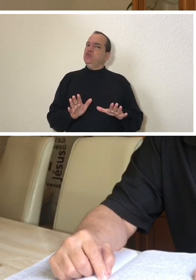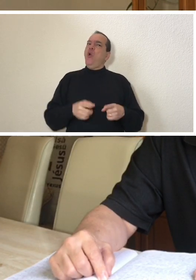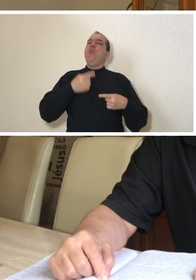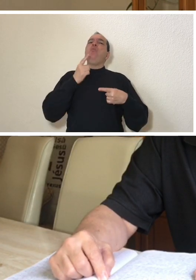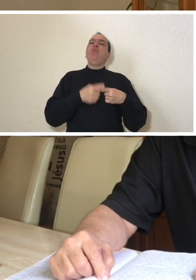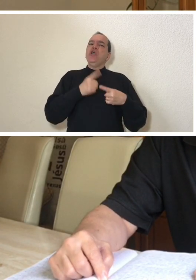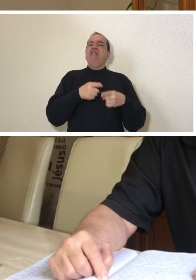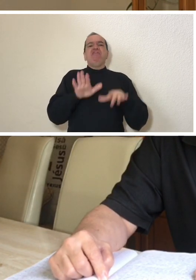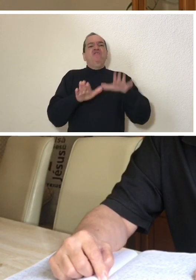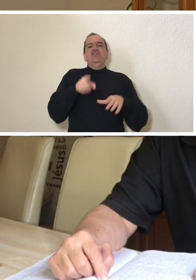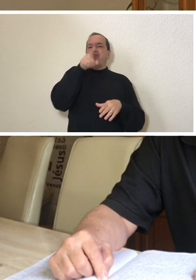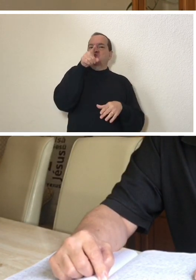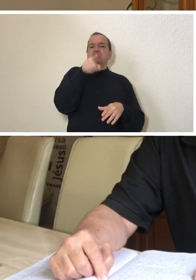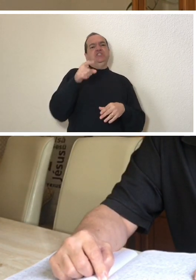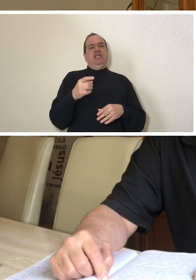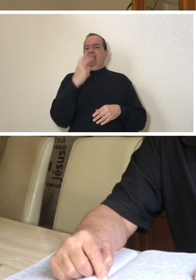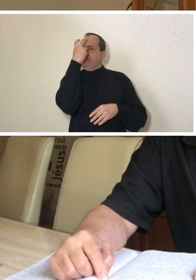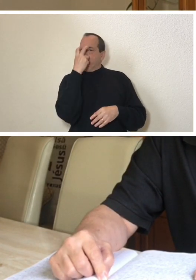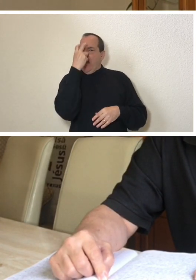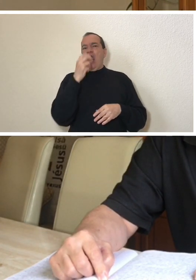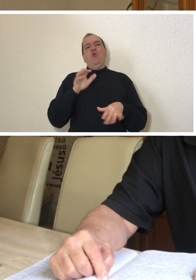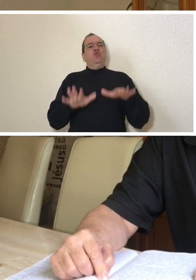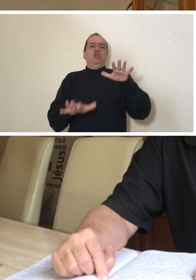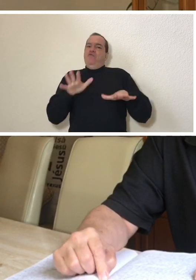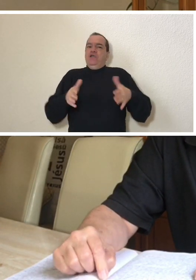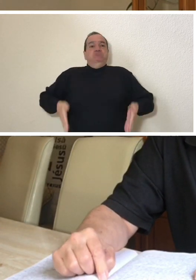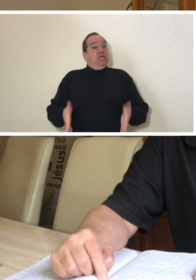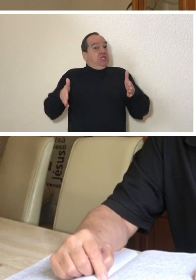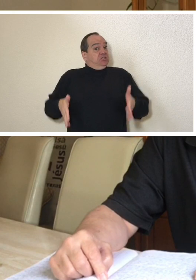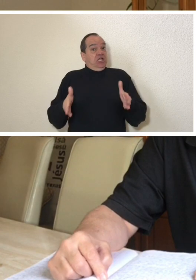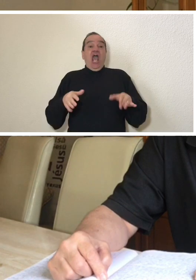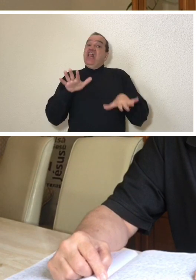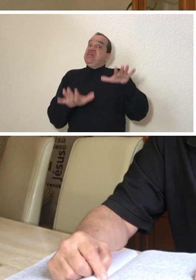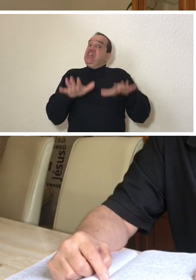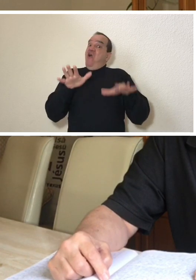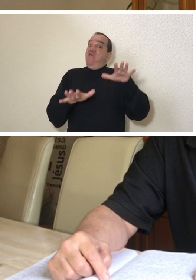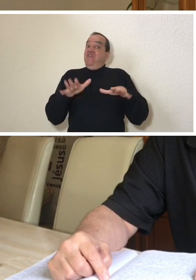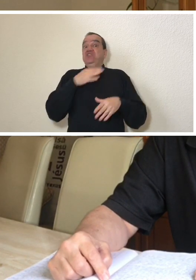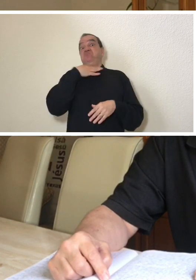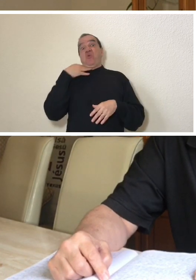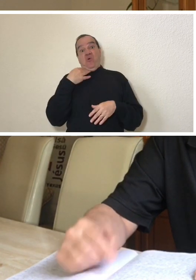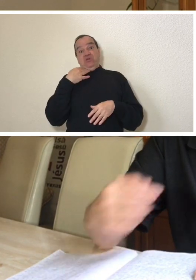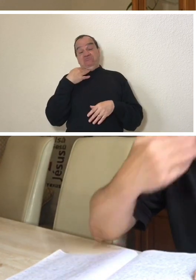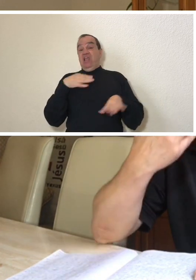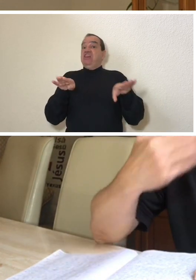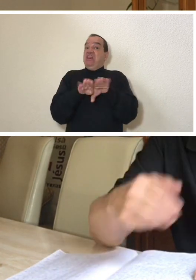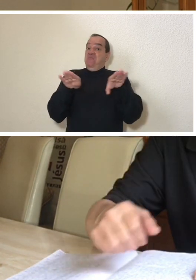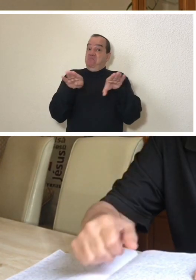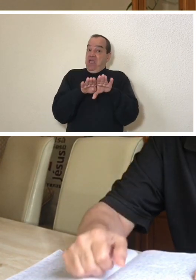Even if they couldn’t get the tumor out through my nose